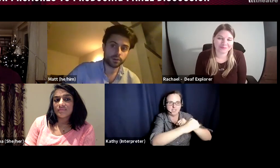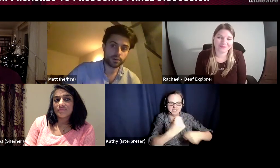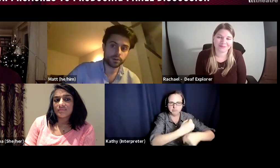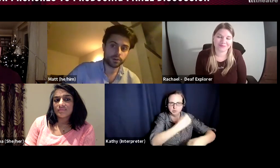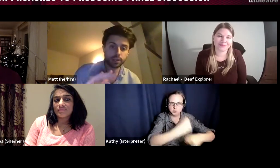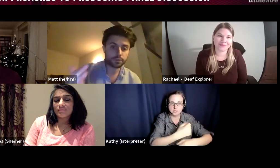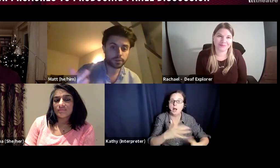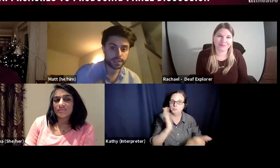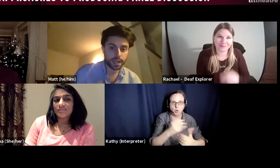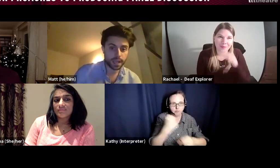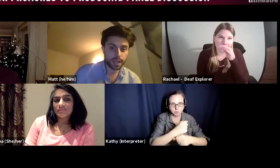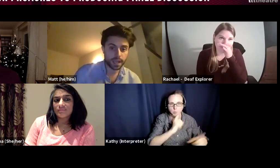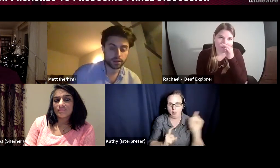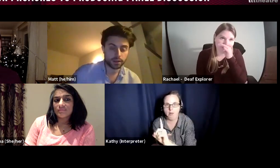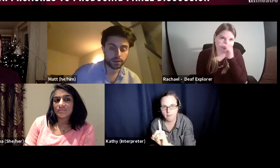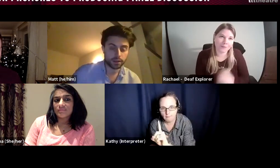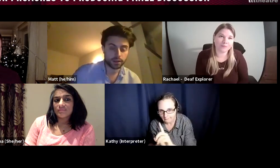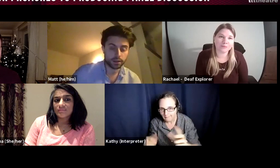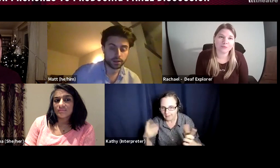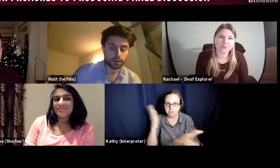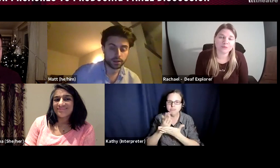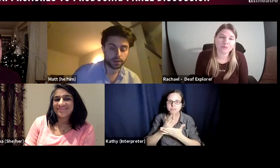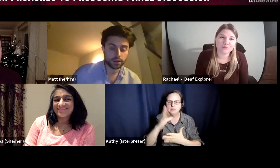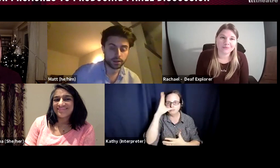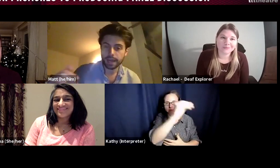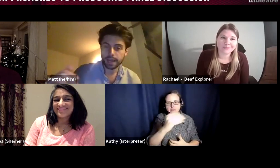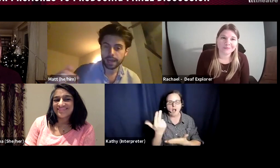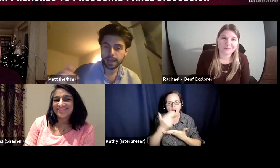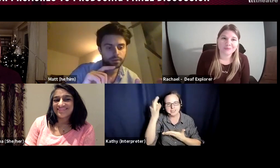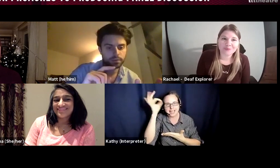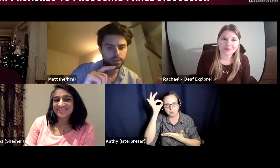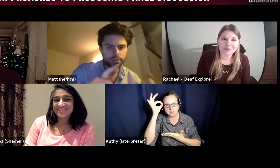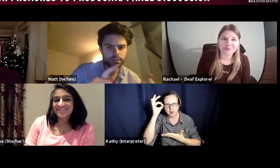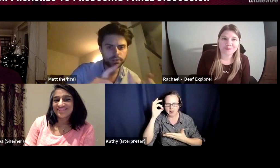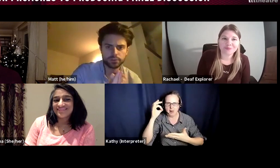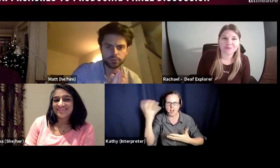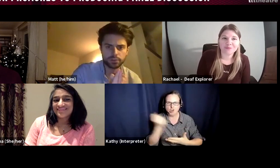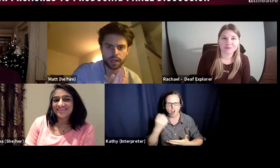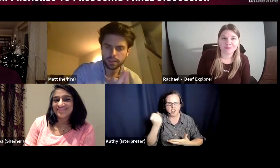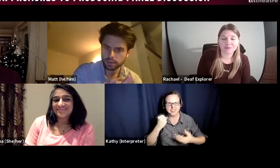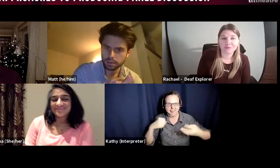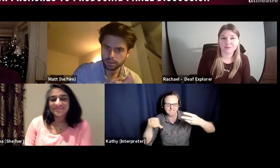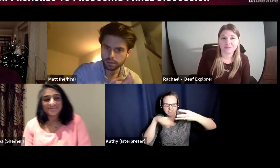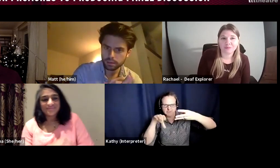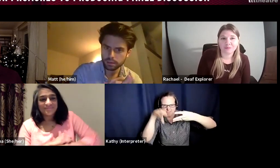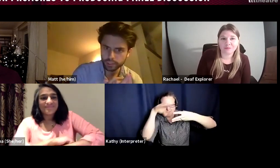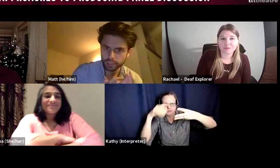an Arts Council under 15 K application, the Arts Council I think I have got this right,